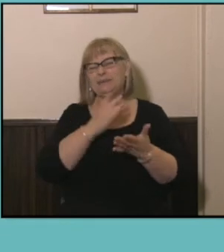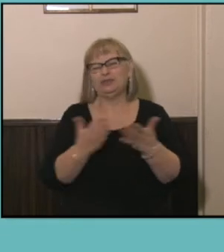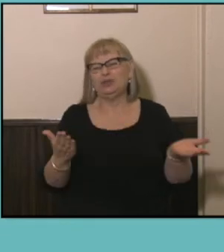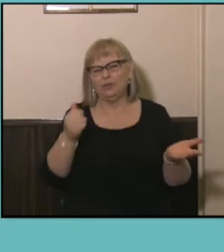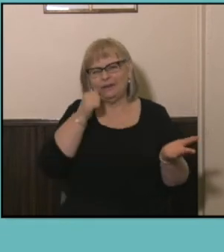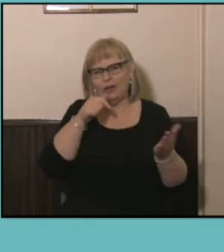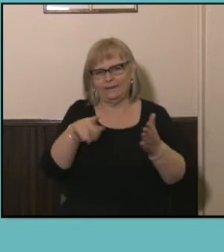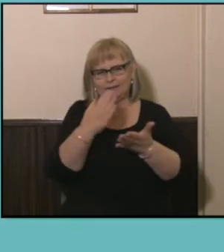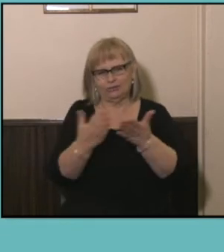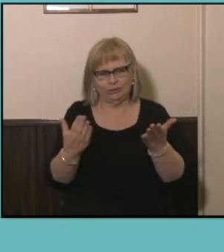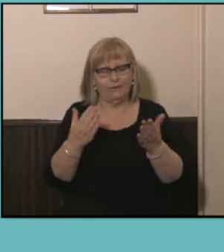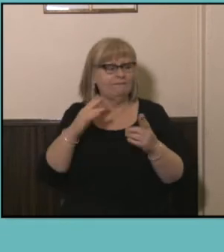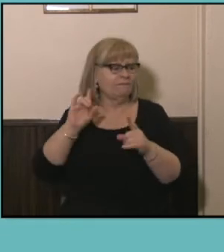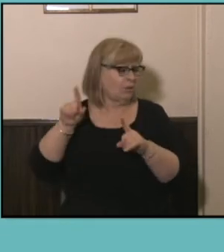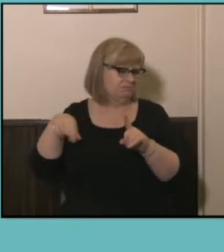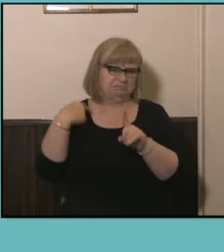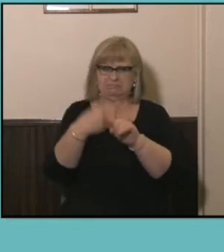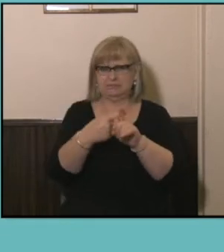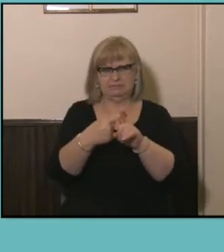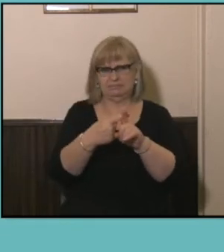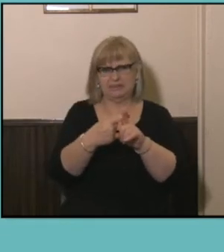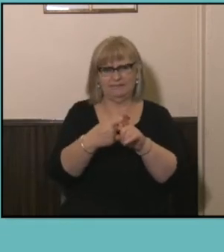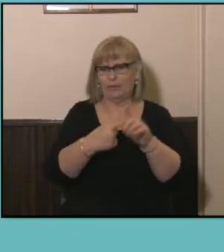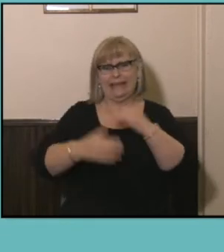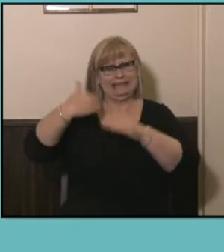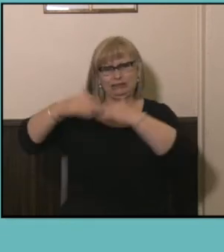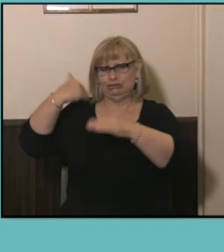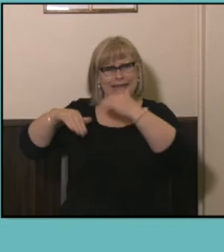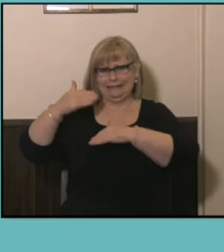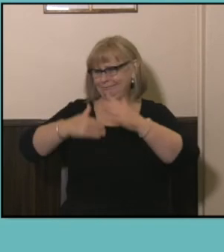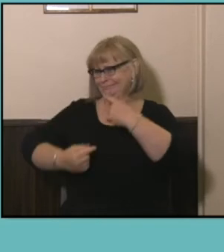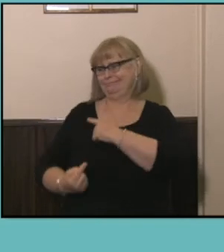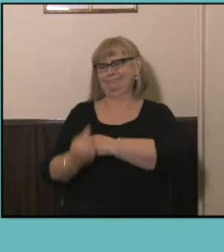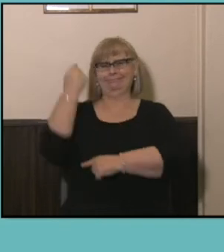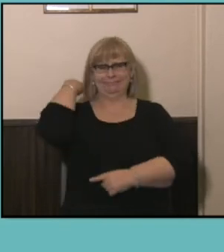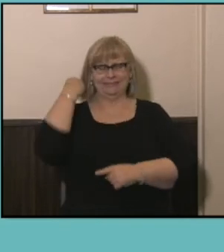for our entire history of the Australian labor market. So over the past 50 years